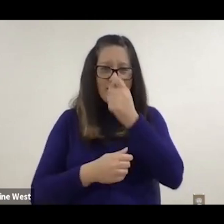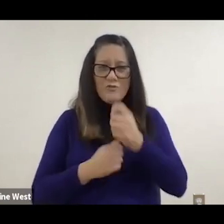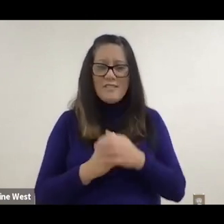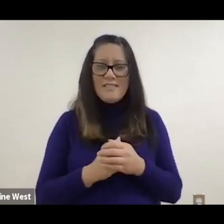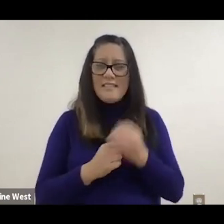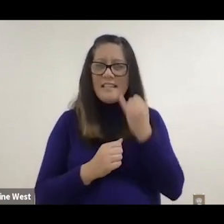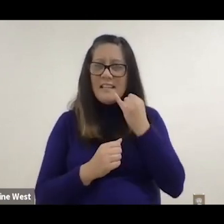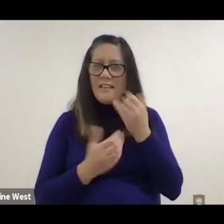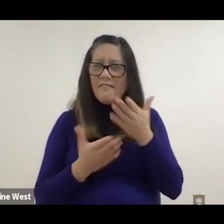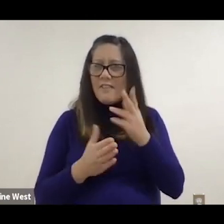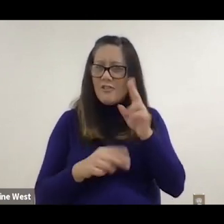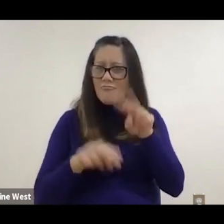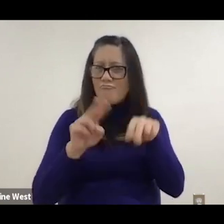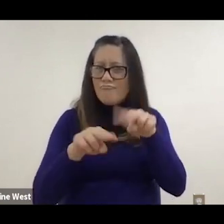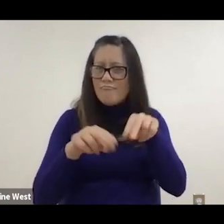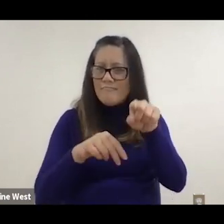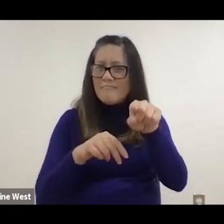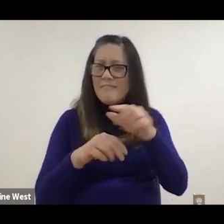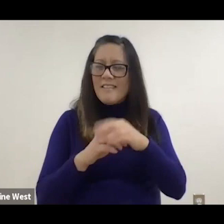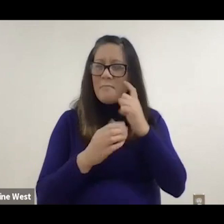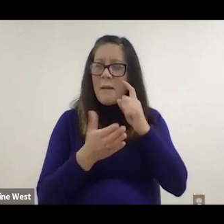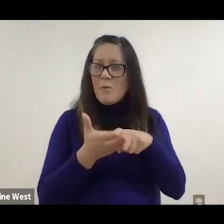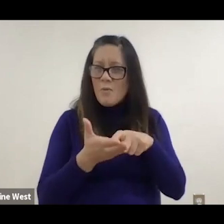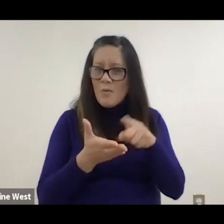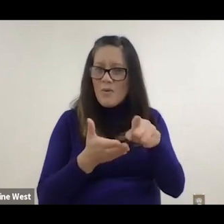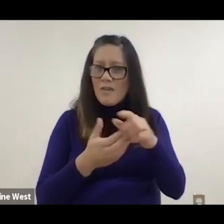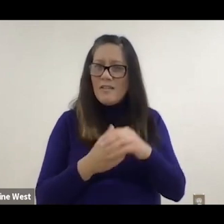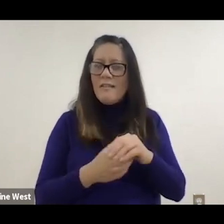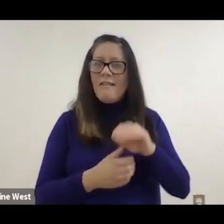and if you're very observant, you might have noticed it.